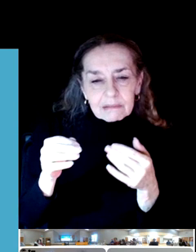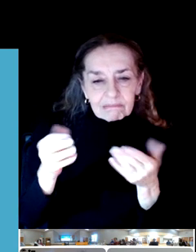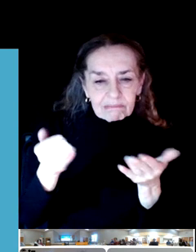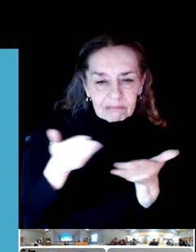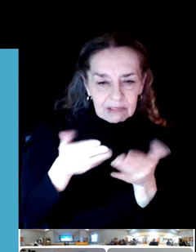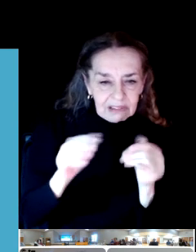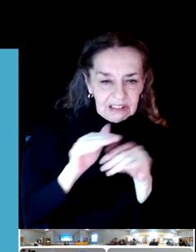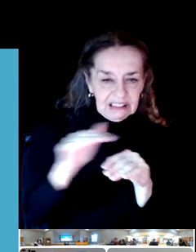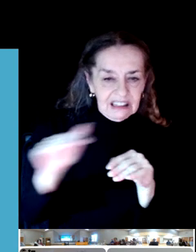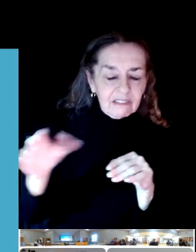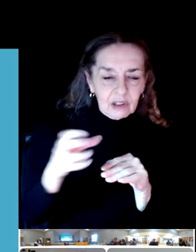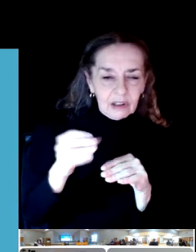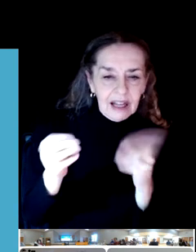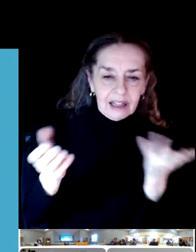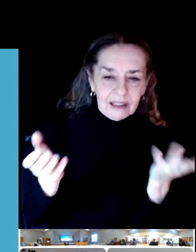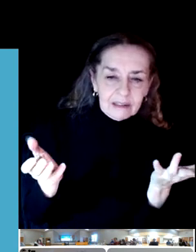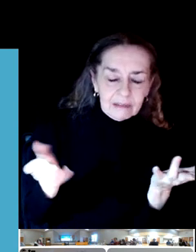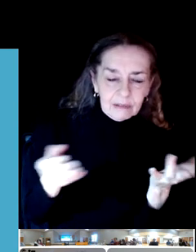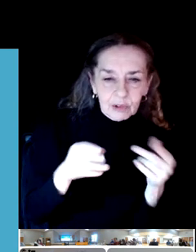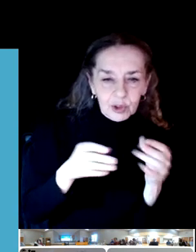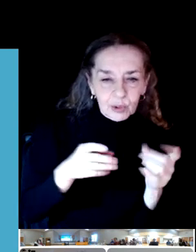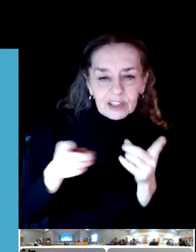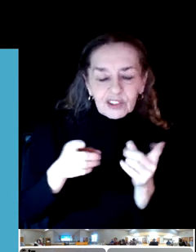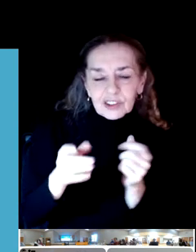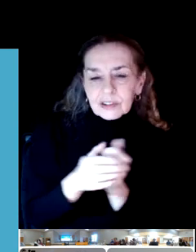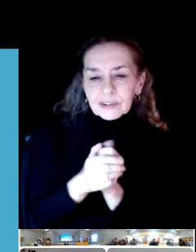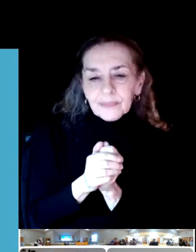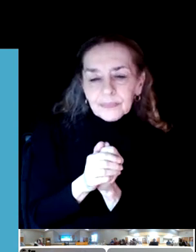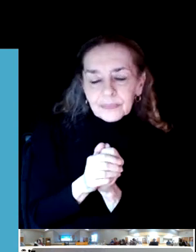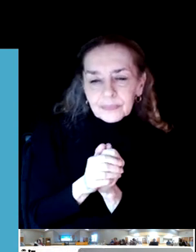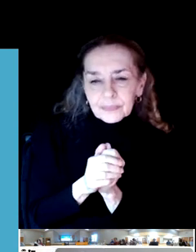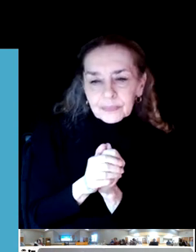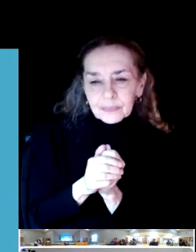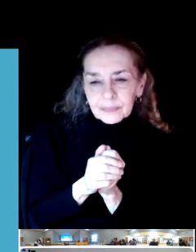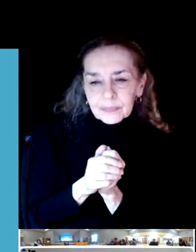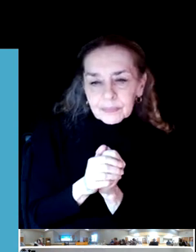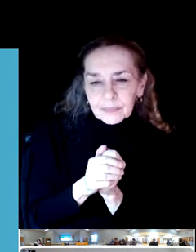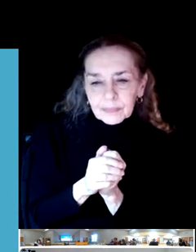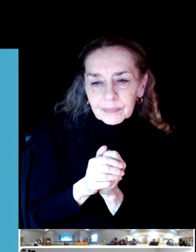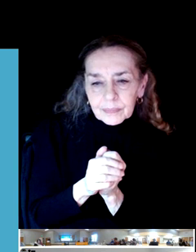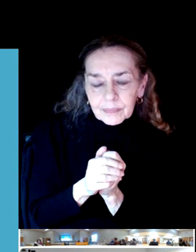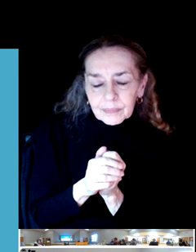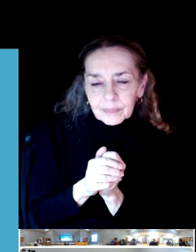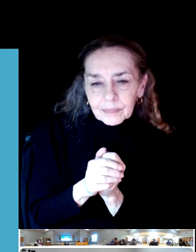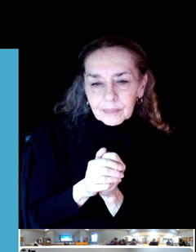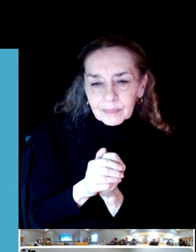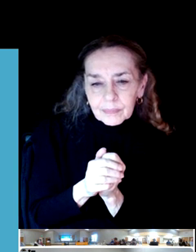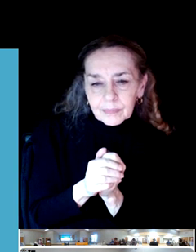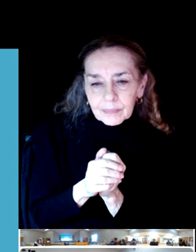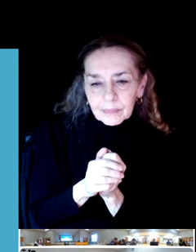projections. That's based on urban growth. Well, good.